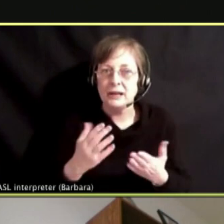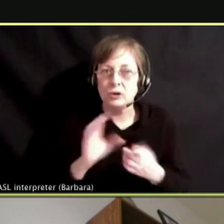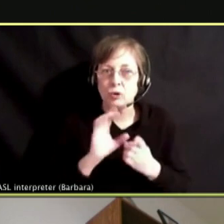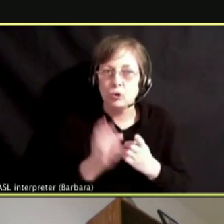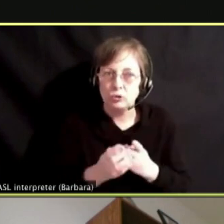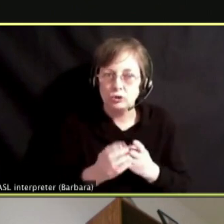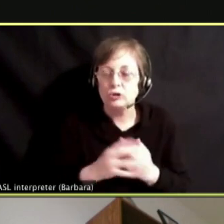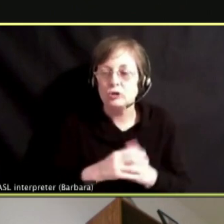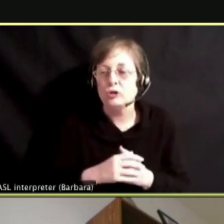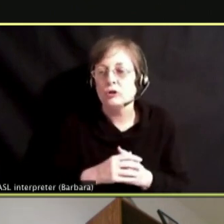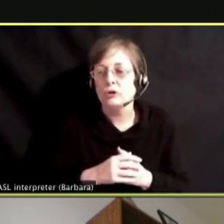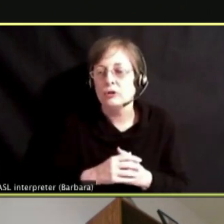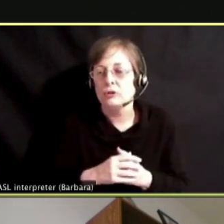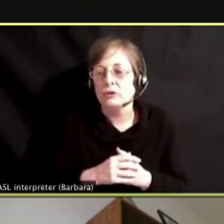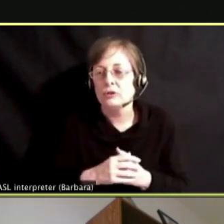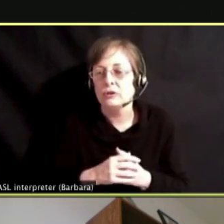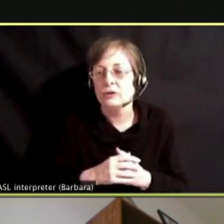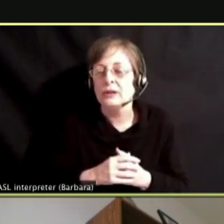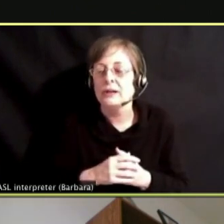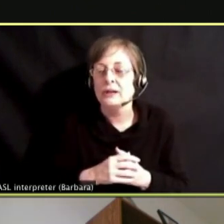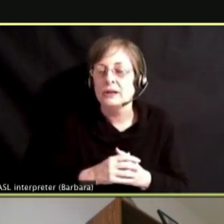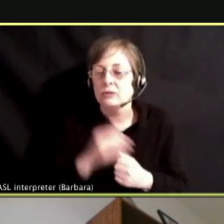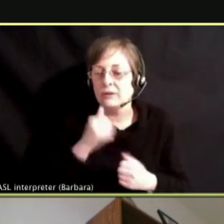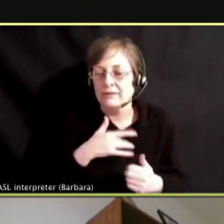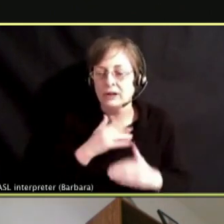TRYING TO SOLVE PROBLEMS IN THE HOME OUTSIDE THE HOME.